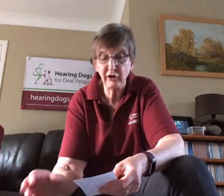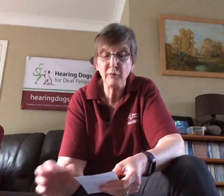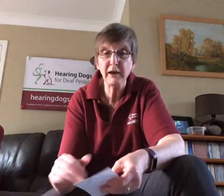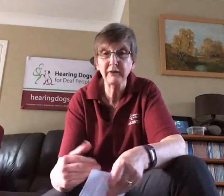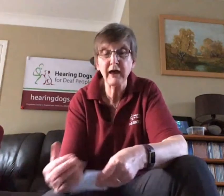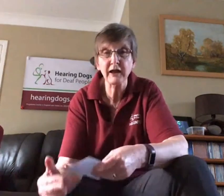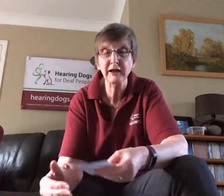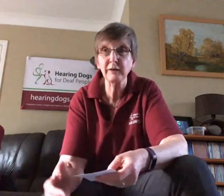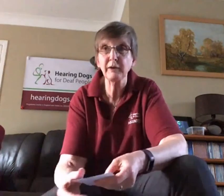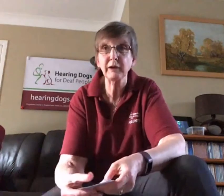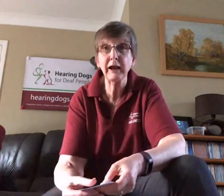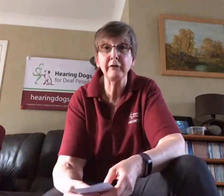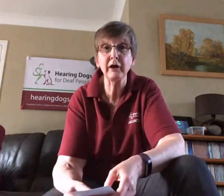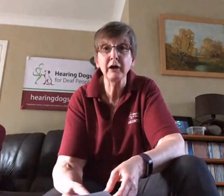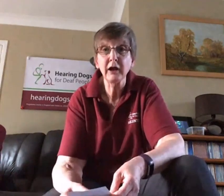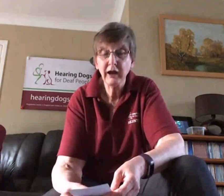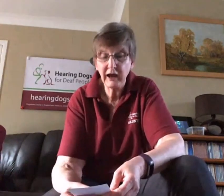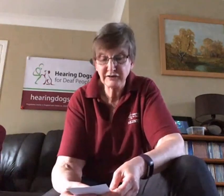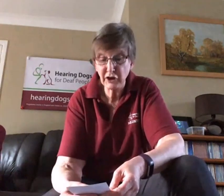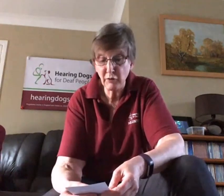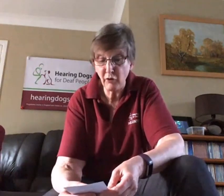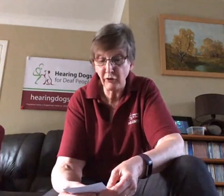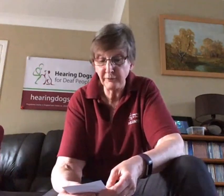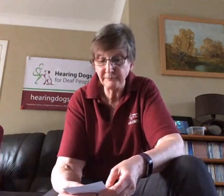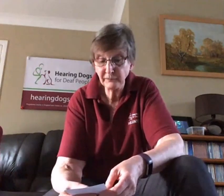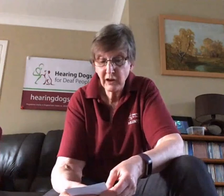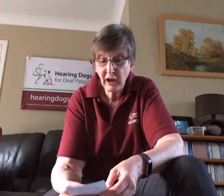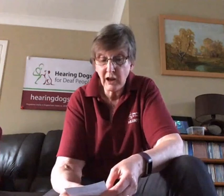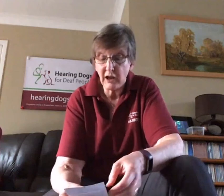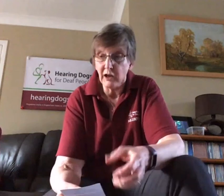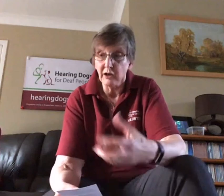that a little bit clearer as I go on.